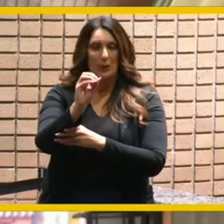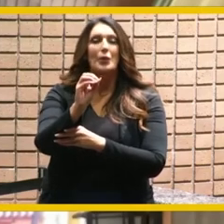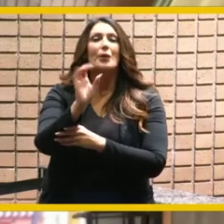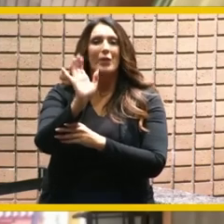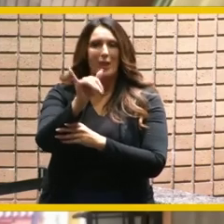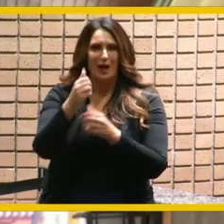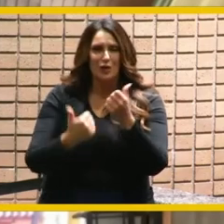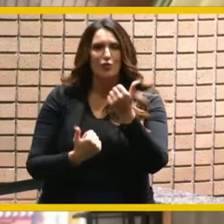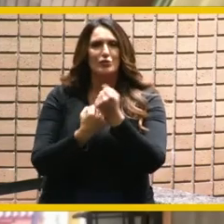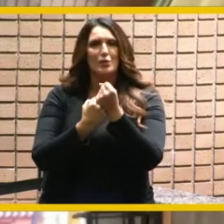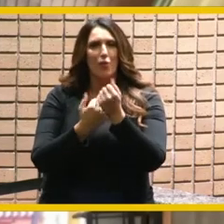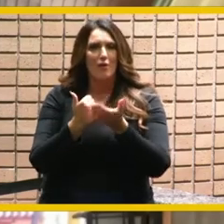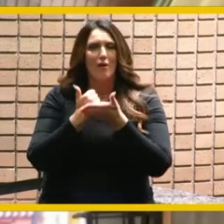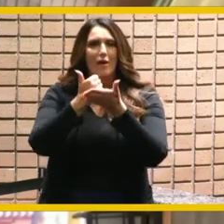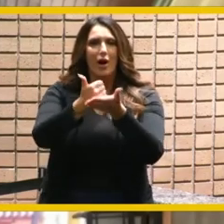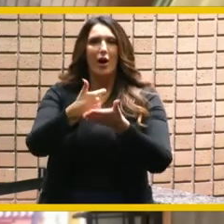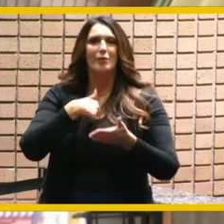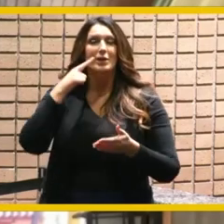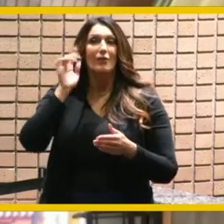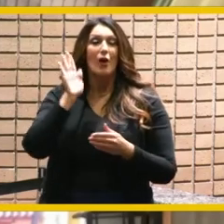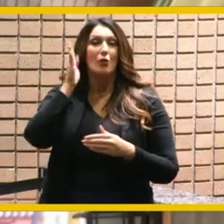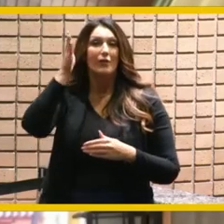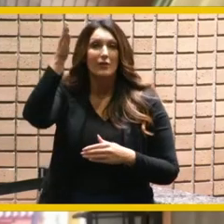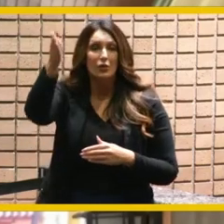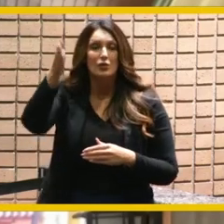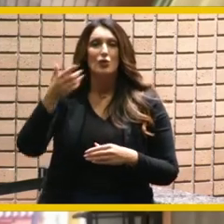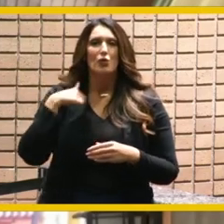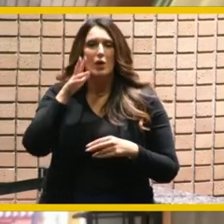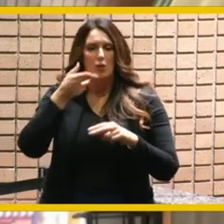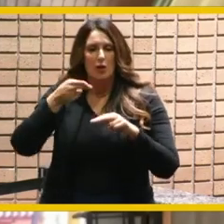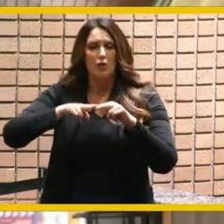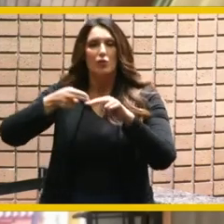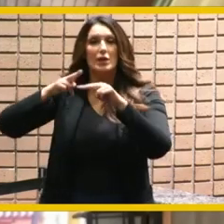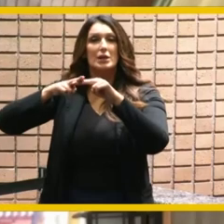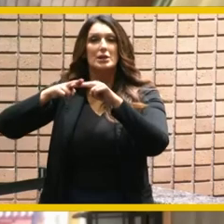we've negotiated a rate increase that's going to keep us sustainable for the next few years